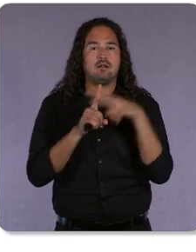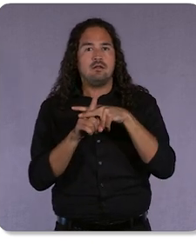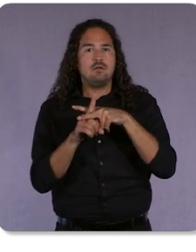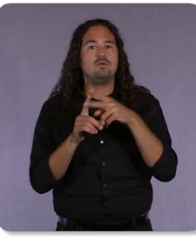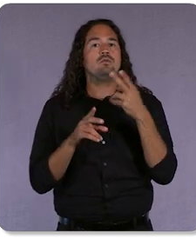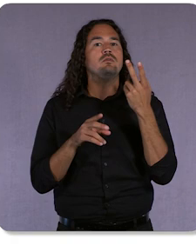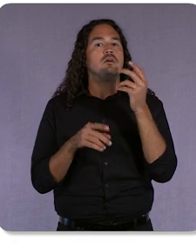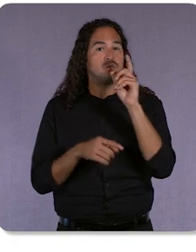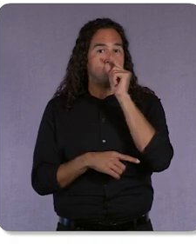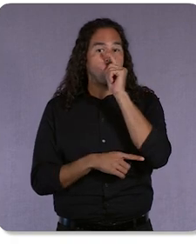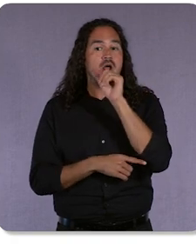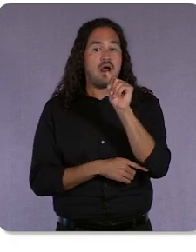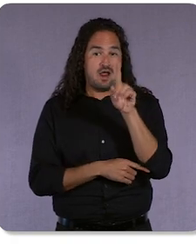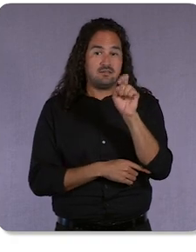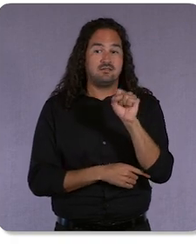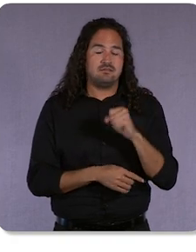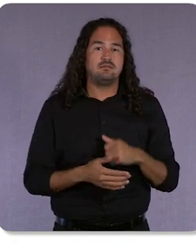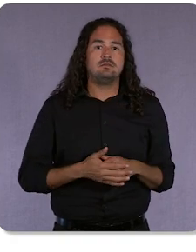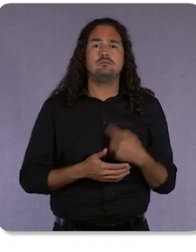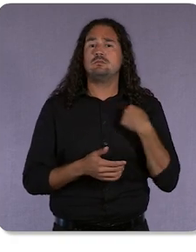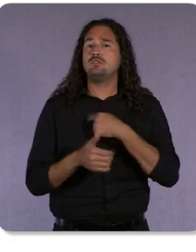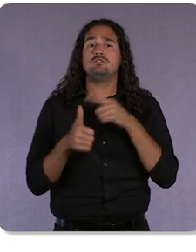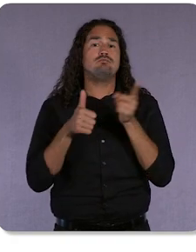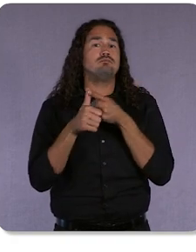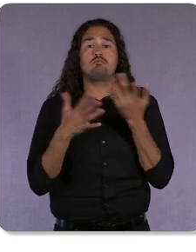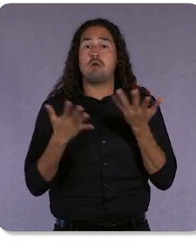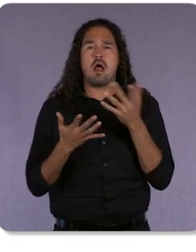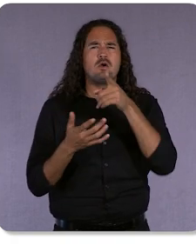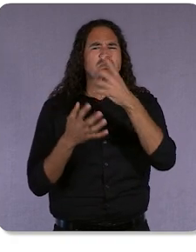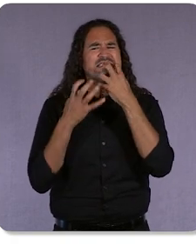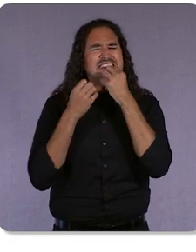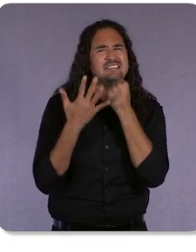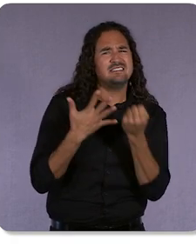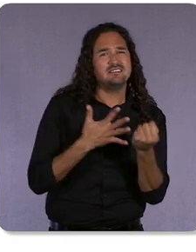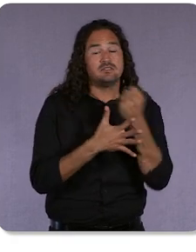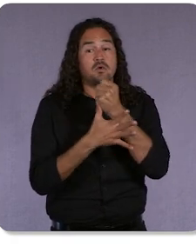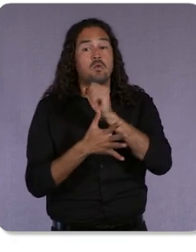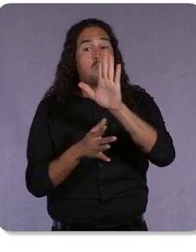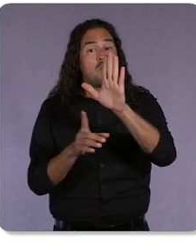We start with what you care about. Your objectives, your goals, and your products.